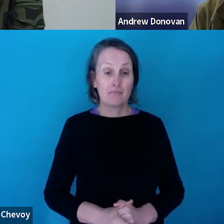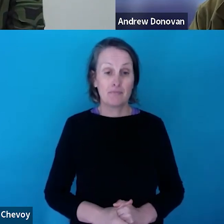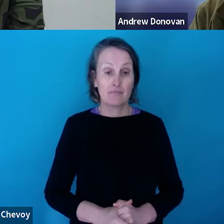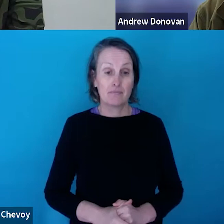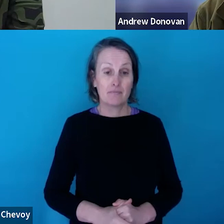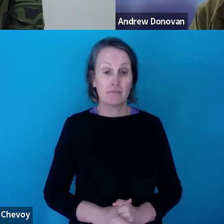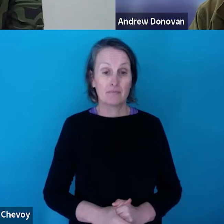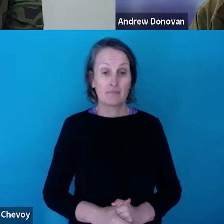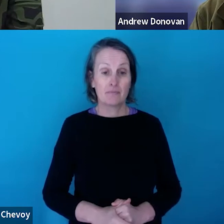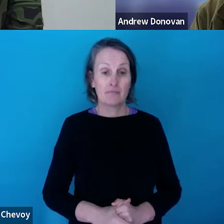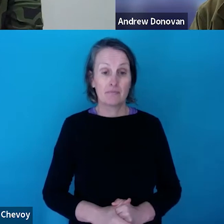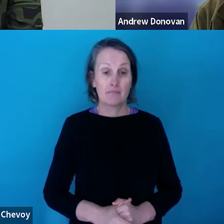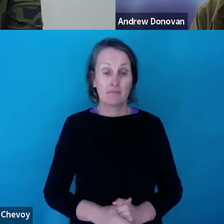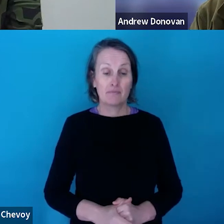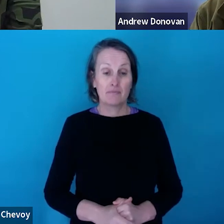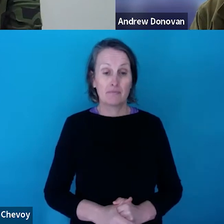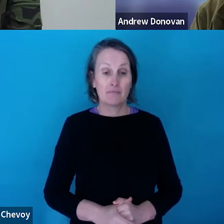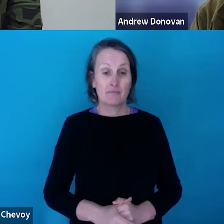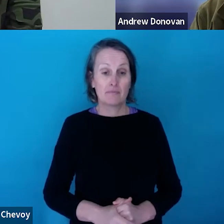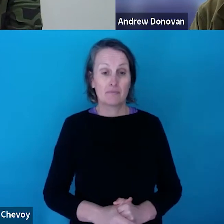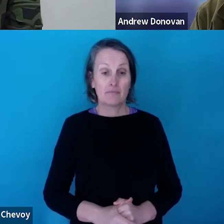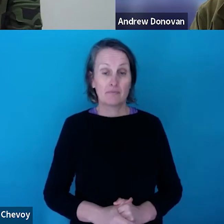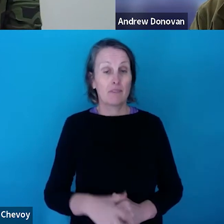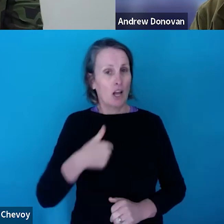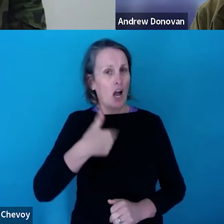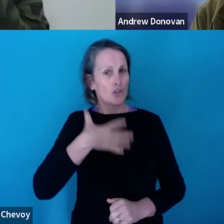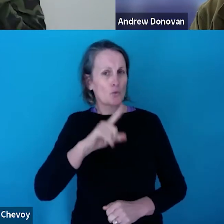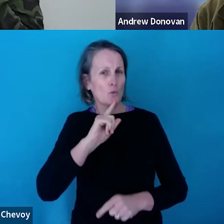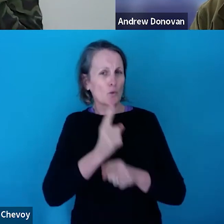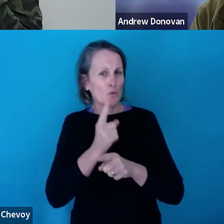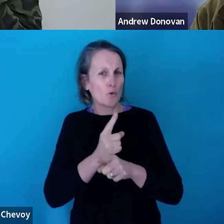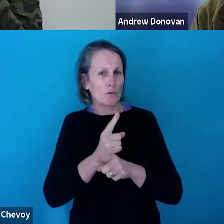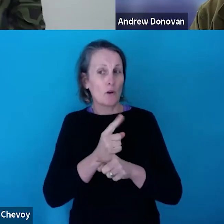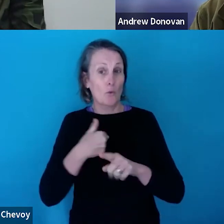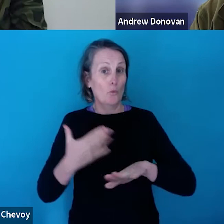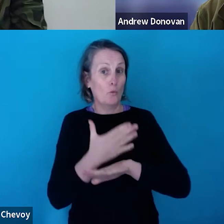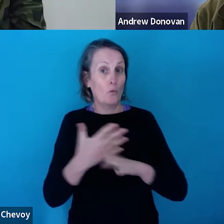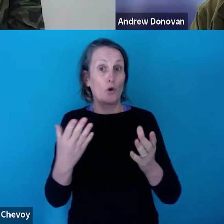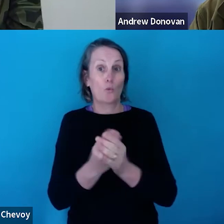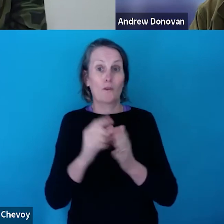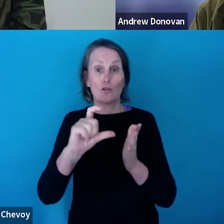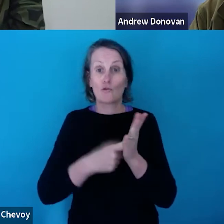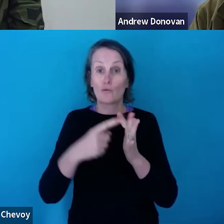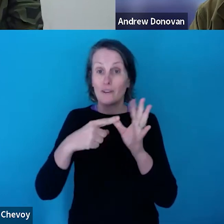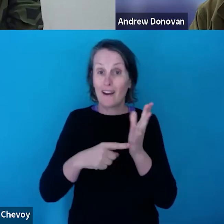working quite closely with our colleagues at Creative Victoria as well.